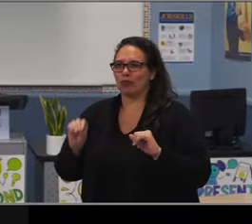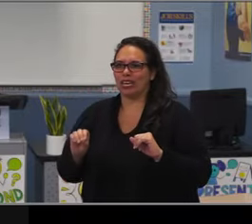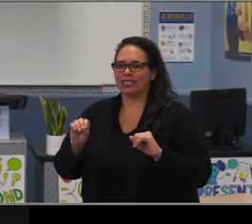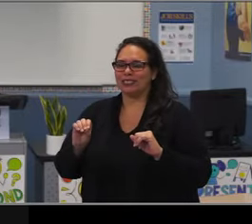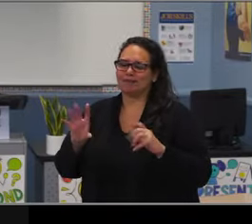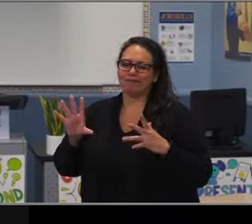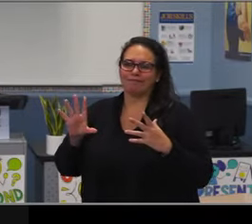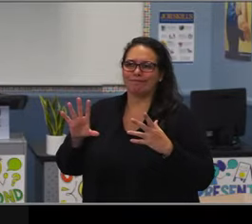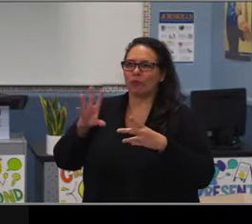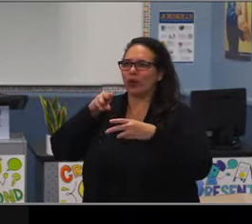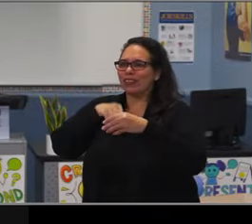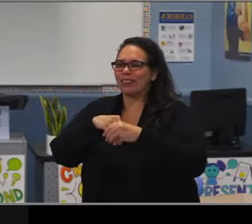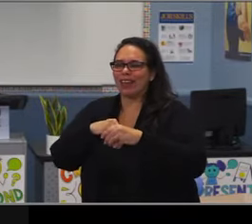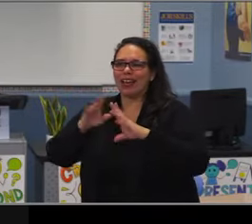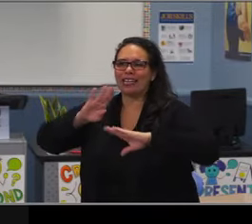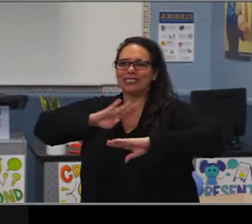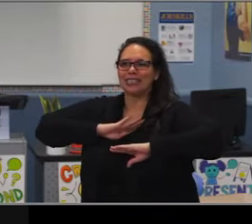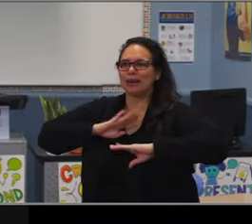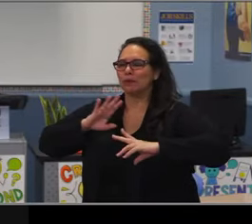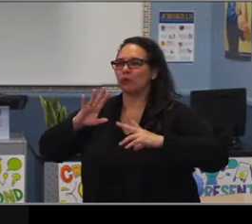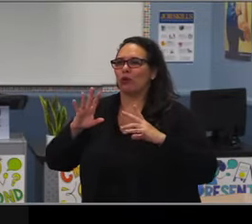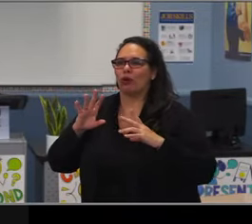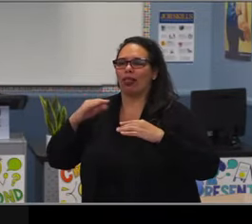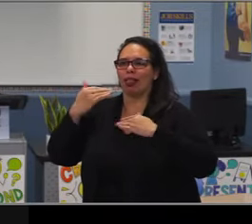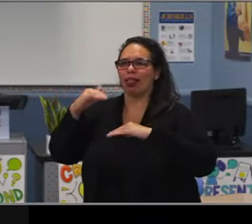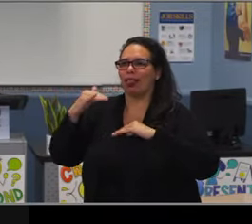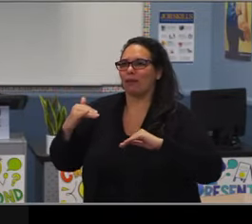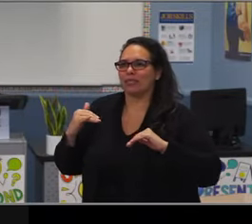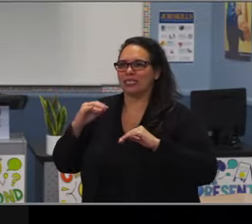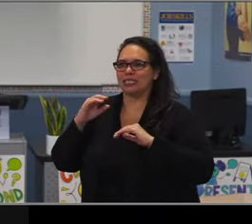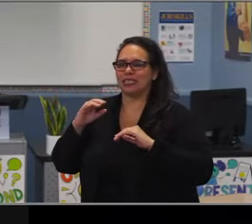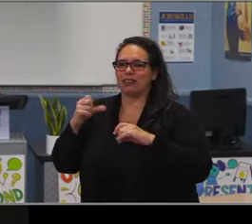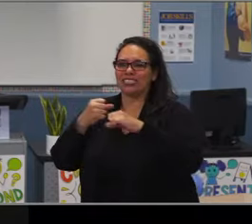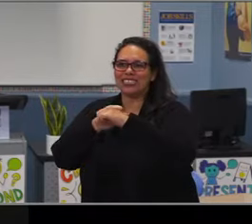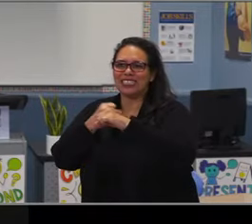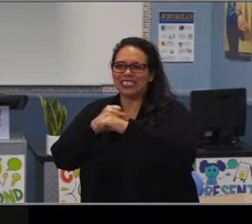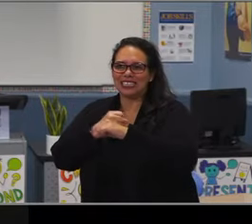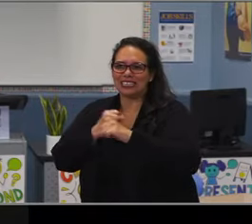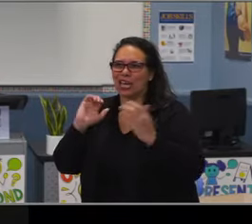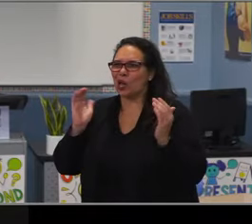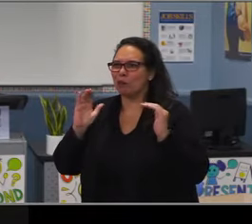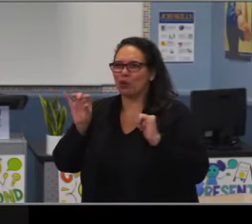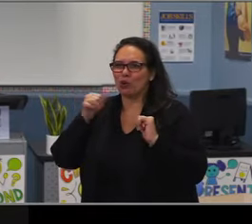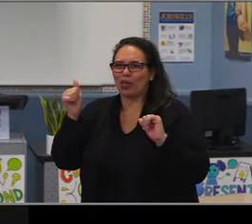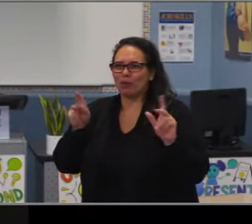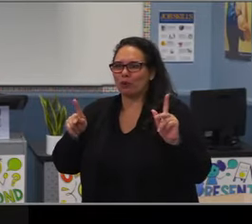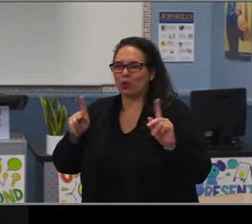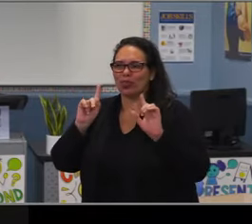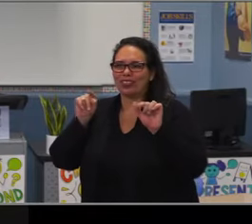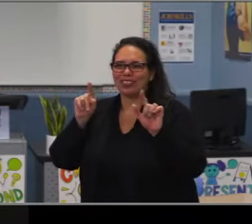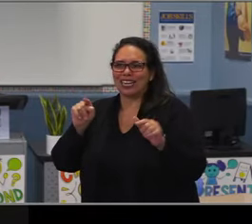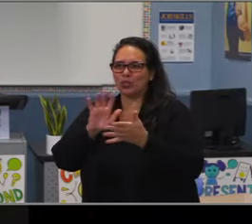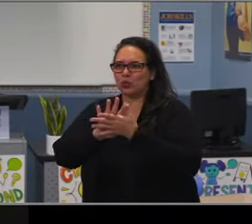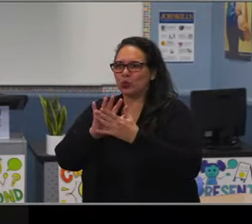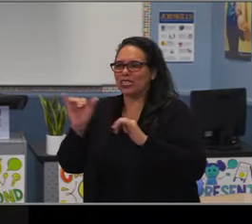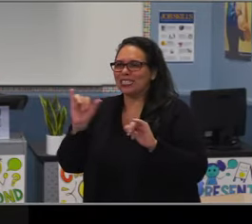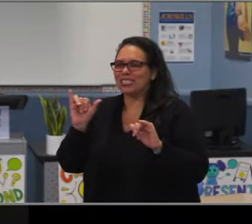but you actually see that the gap stays about the same. It stays about nine to 10% based on no suspensions, one suspension, two suspension,